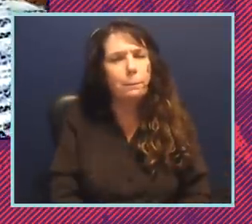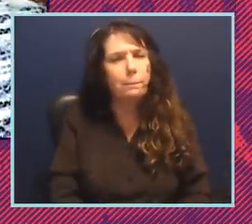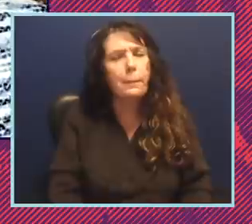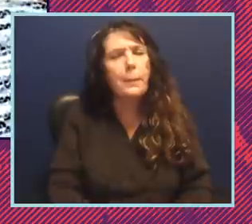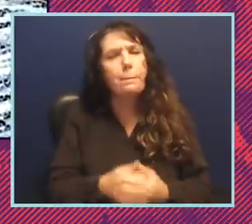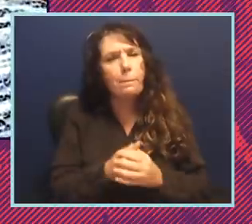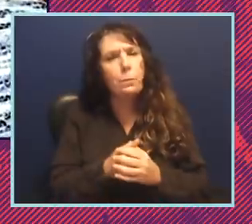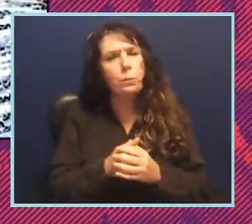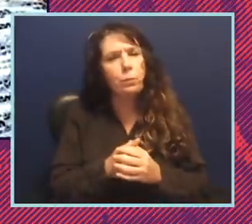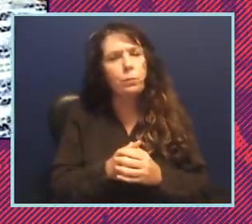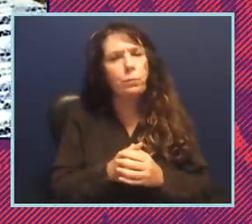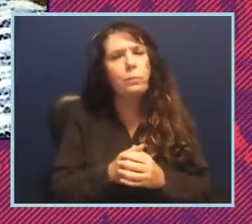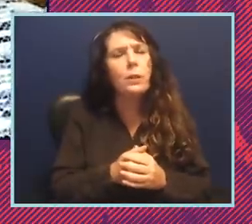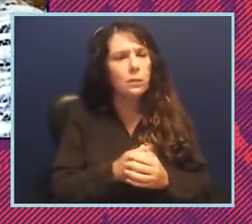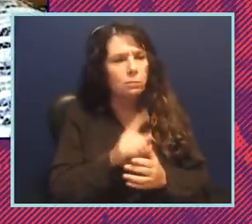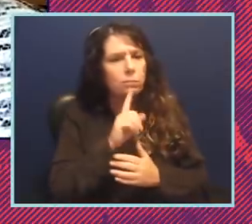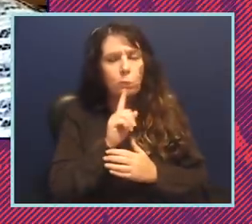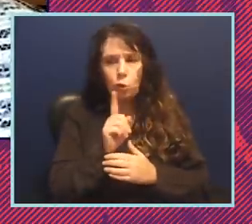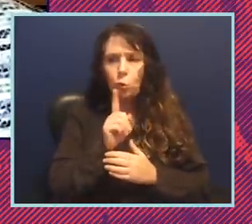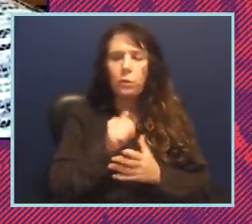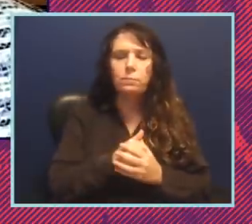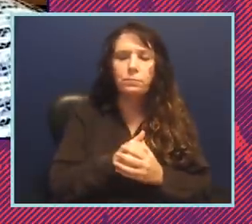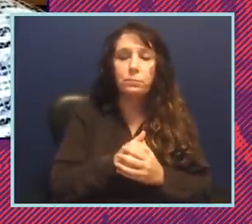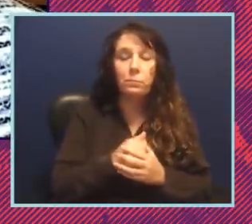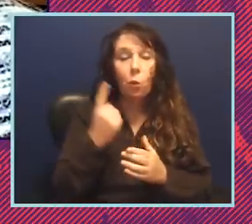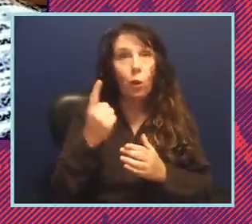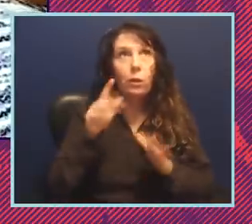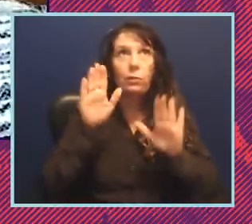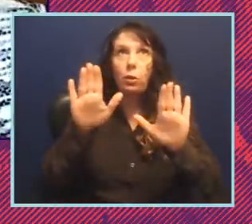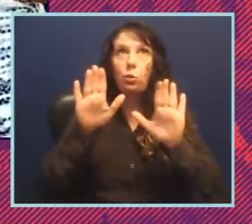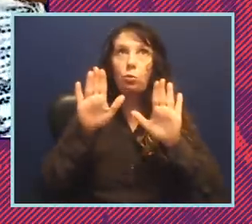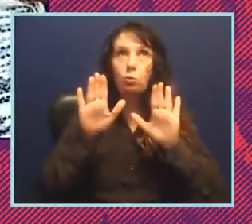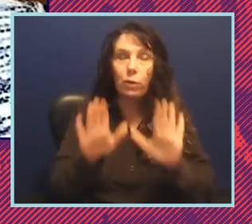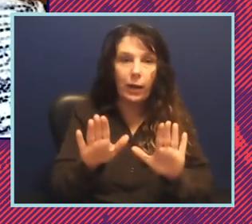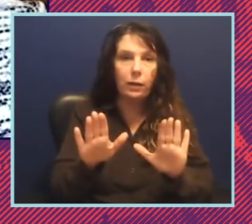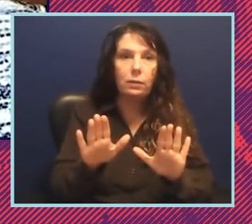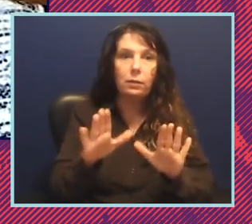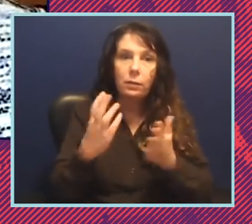where you're sitting sure well you know one of the great things we were able to pot to sort of pilot